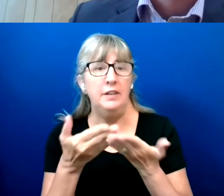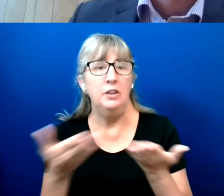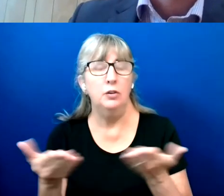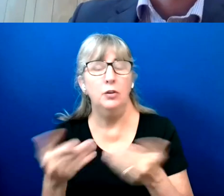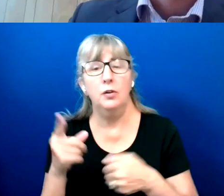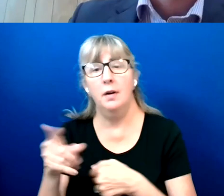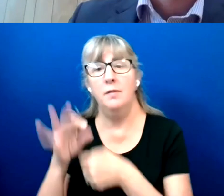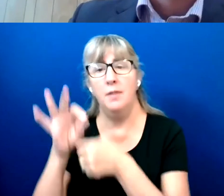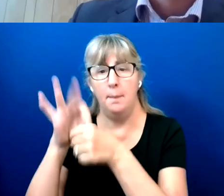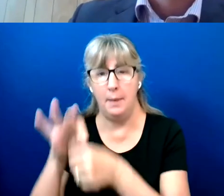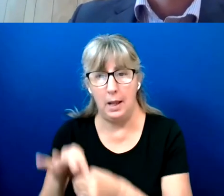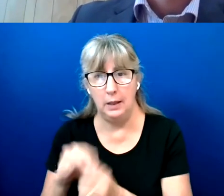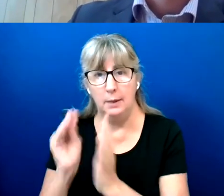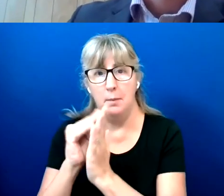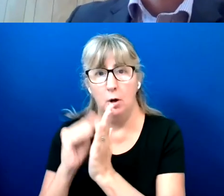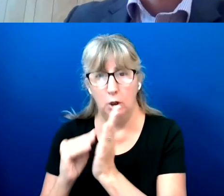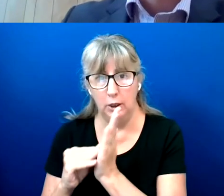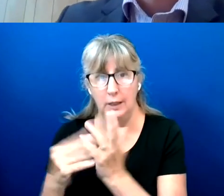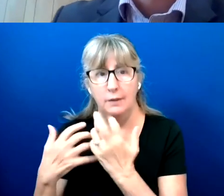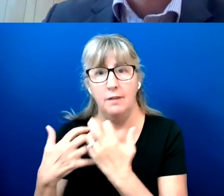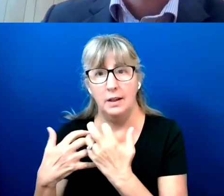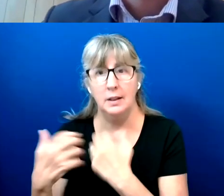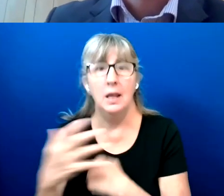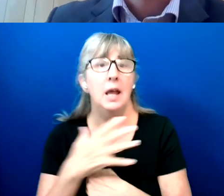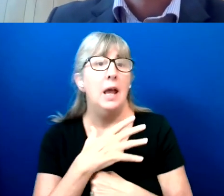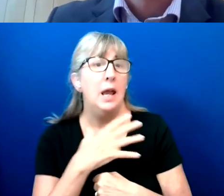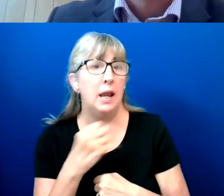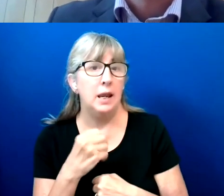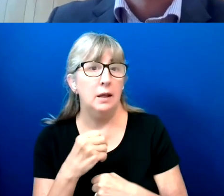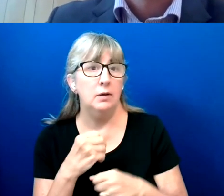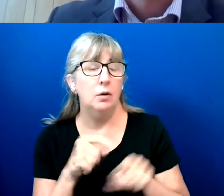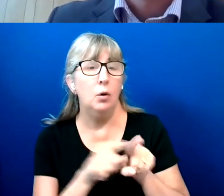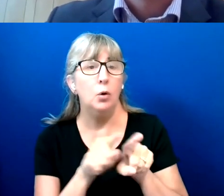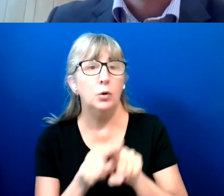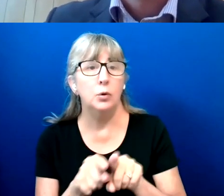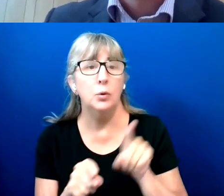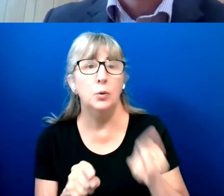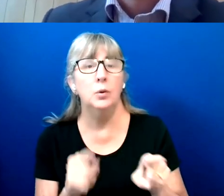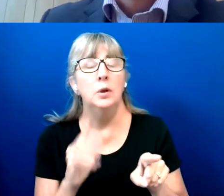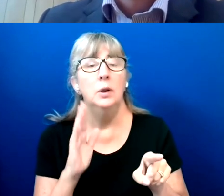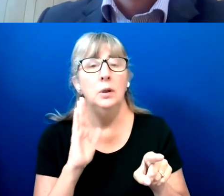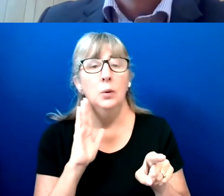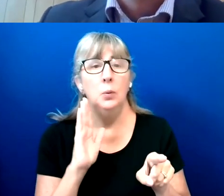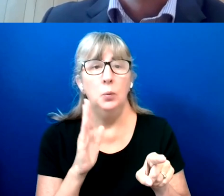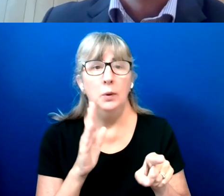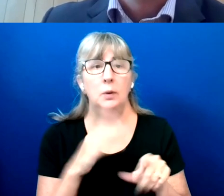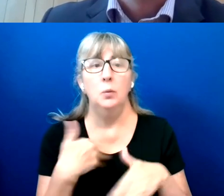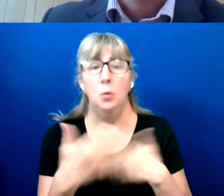And then it will also work through the demo ballot that's on these ballot marking devices.